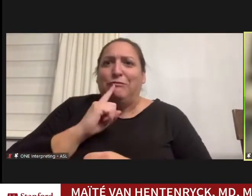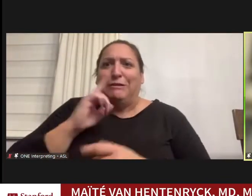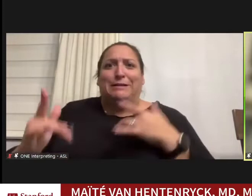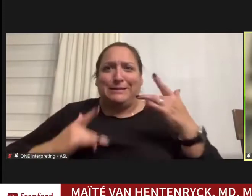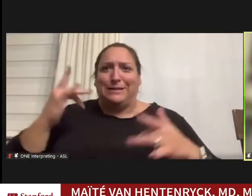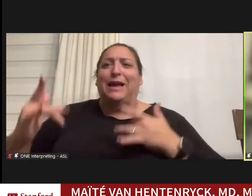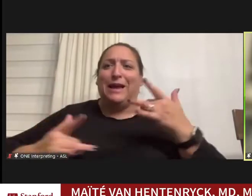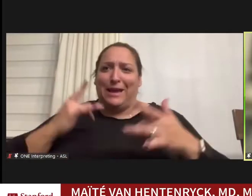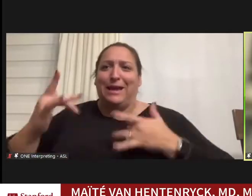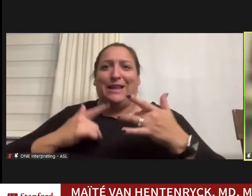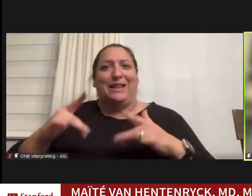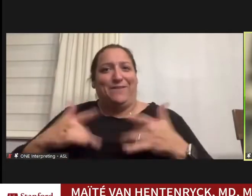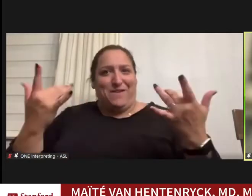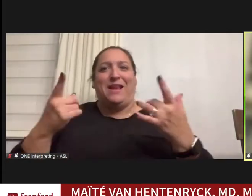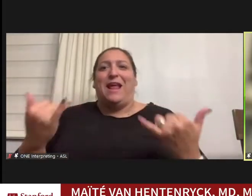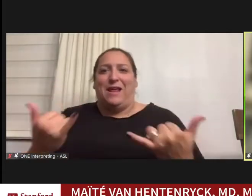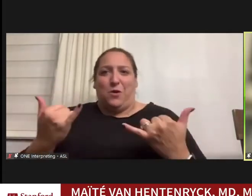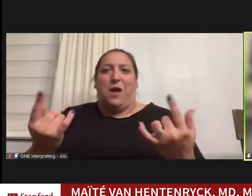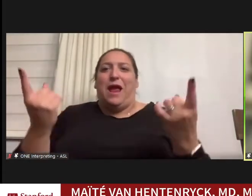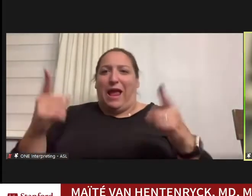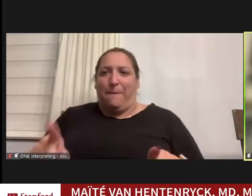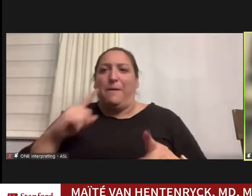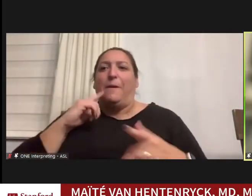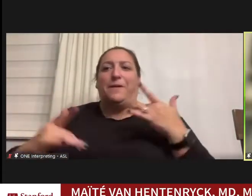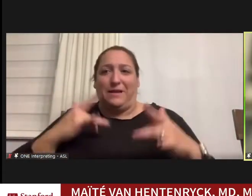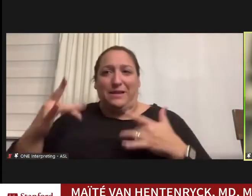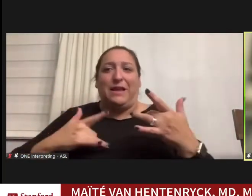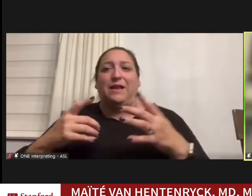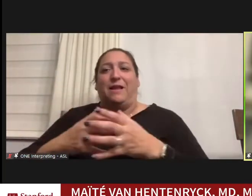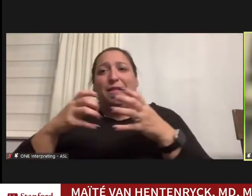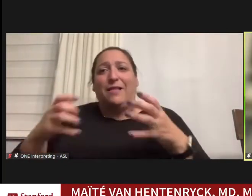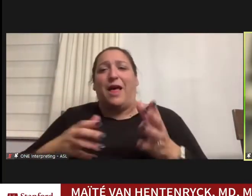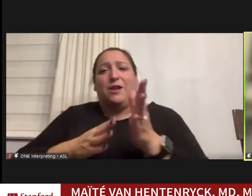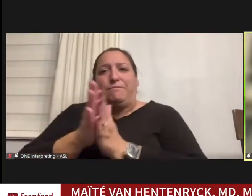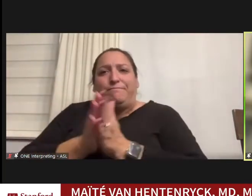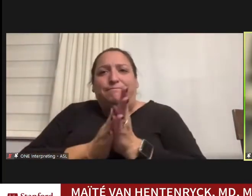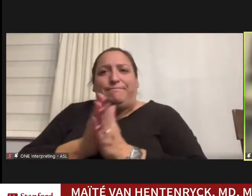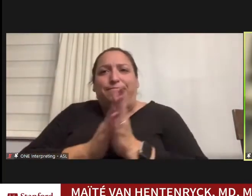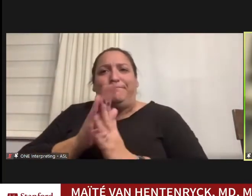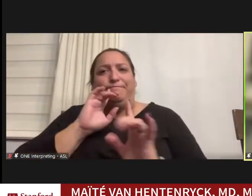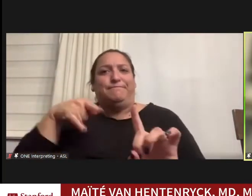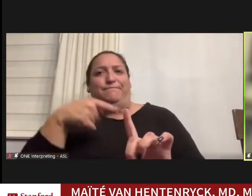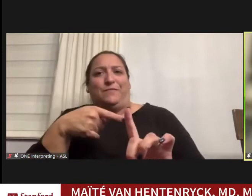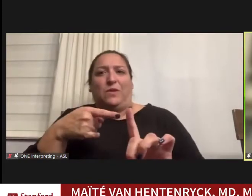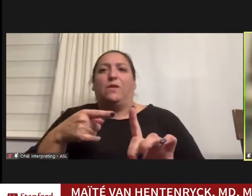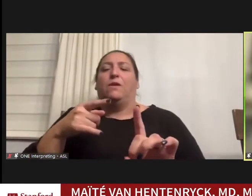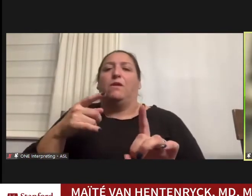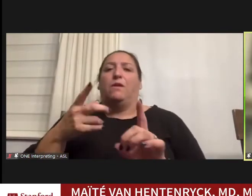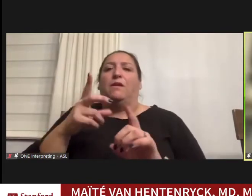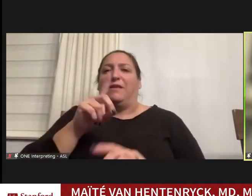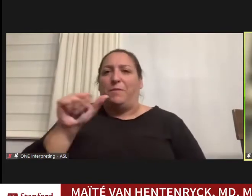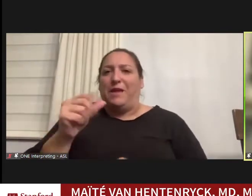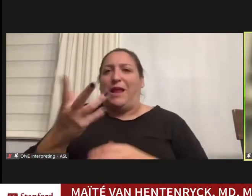event is happening and I'm excited that there's a lot of momentum around disability and inclusion and I hope this continues. >>PETER POULLOS: